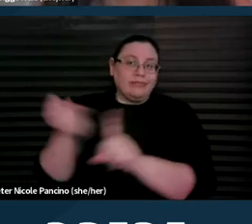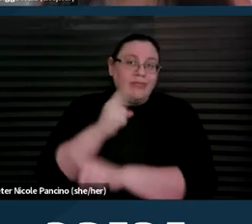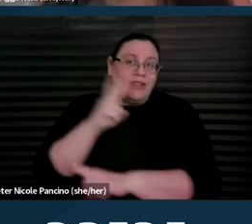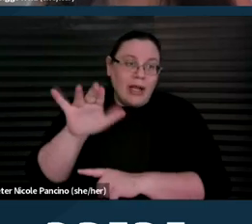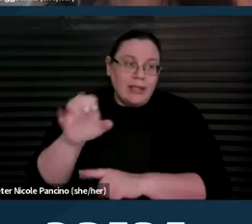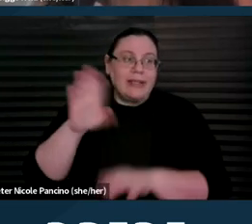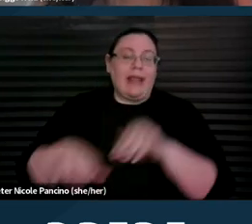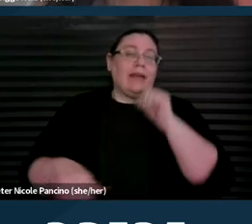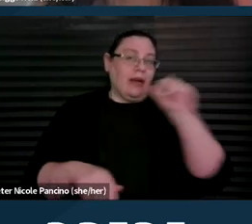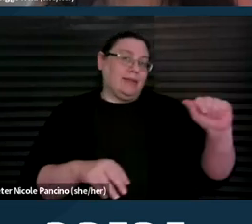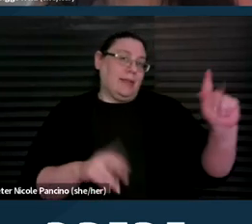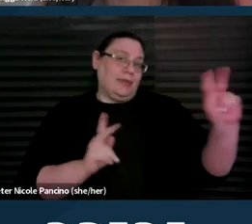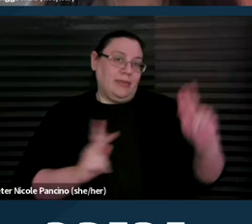And to continue that in the next slide,